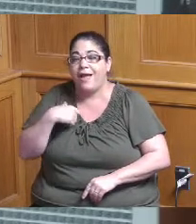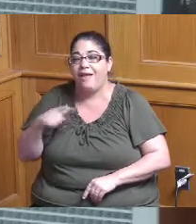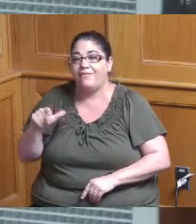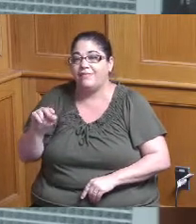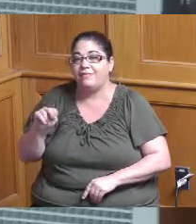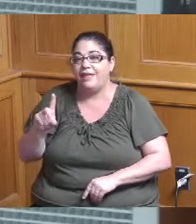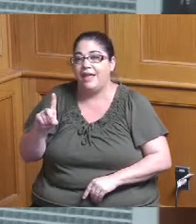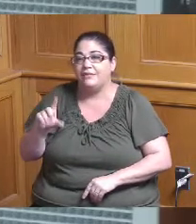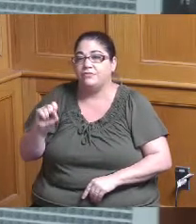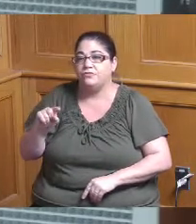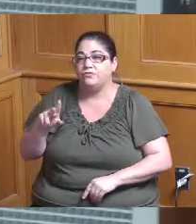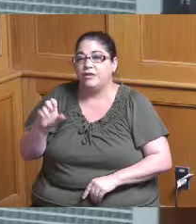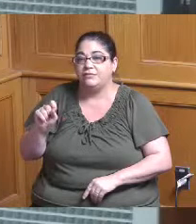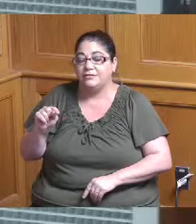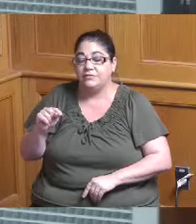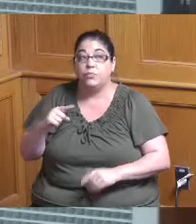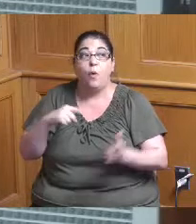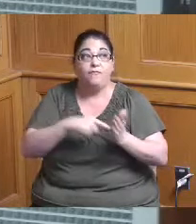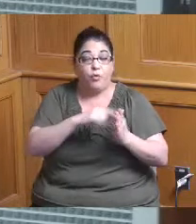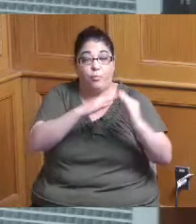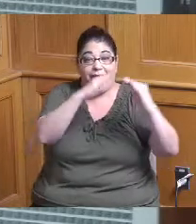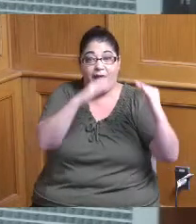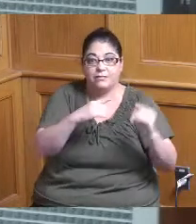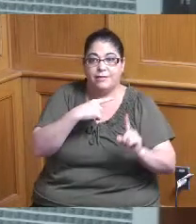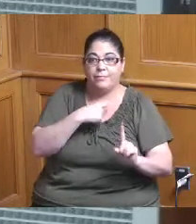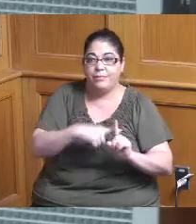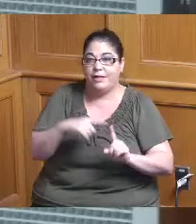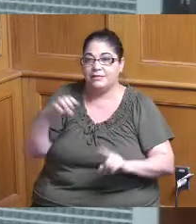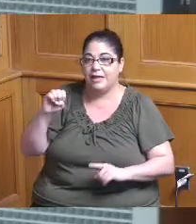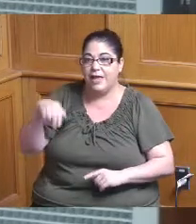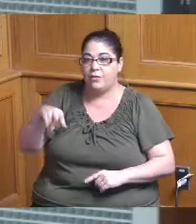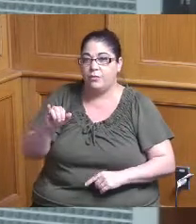there's the affordable housing component and then there's also the equity component in terms of the